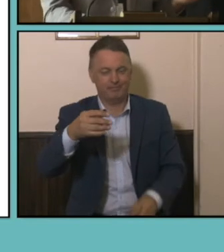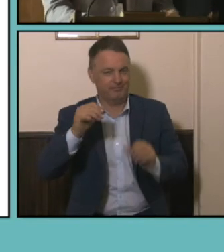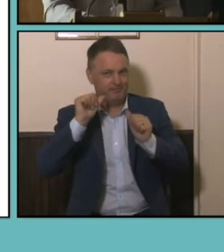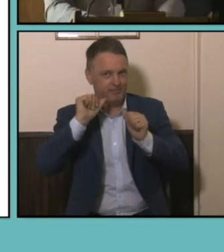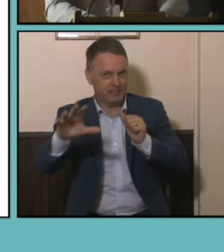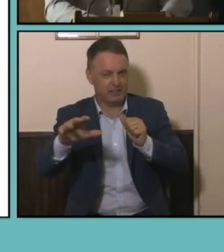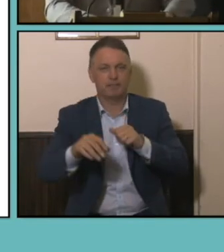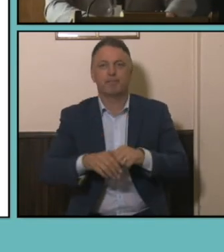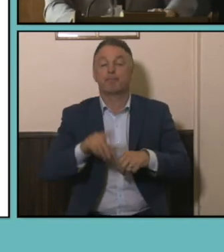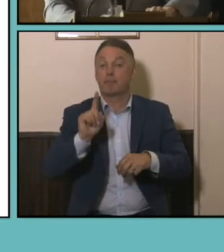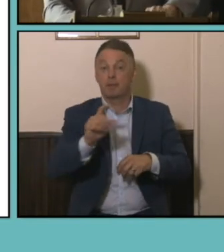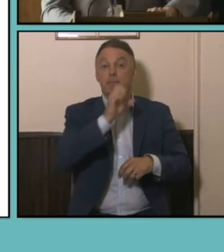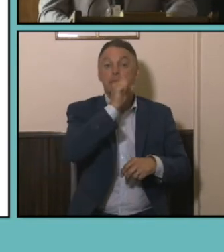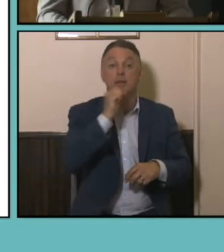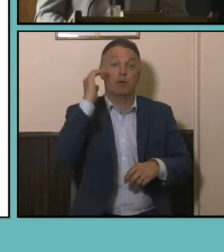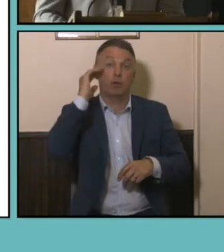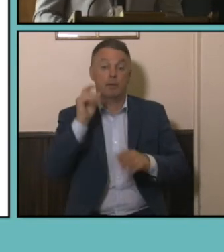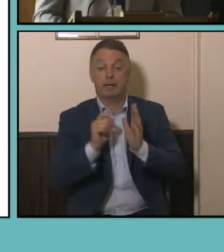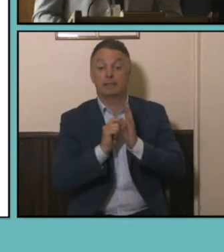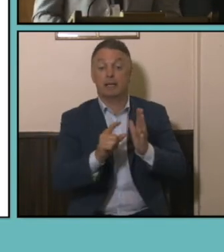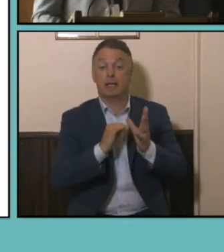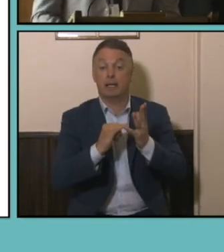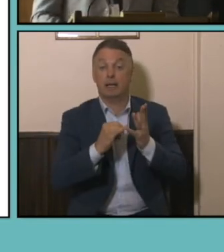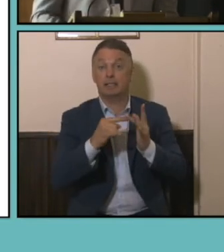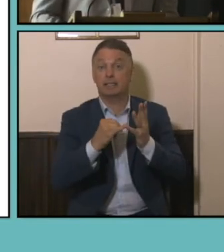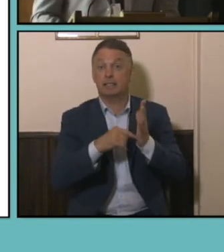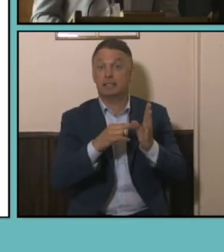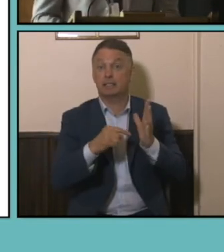for both men and women Sales Assistants are number one those Census counted